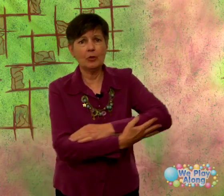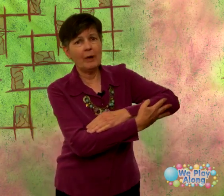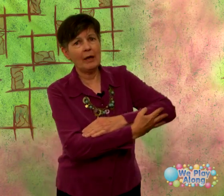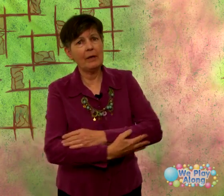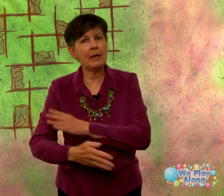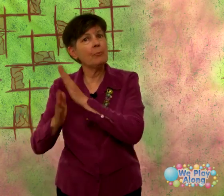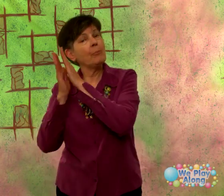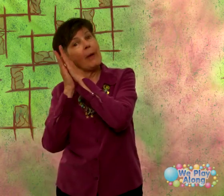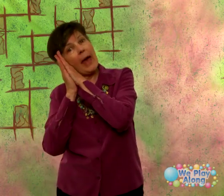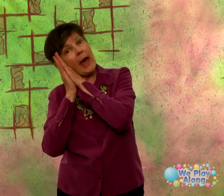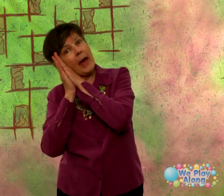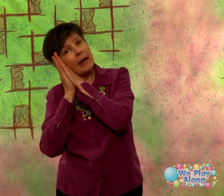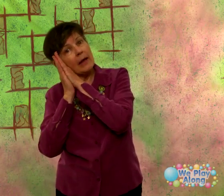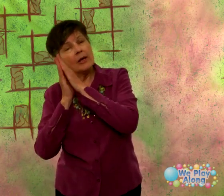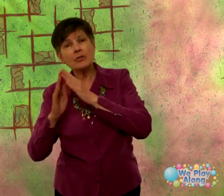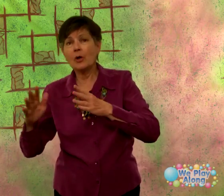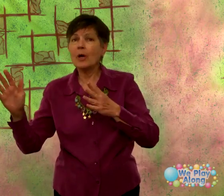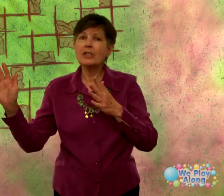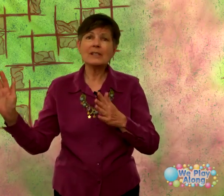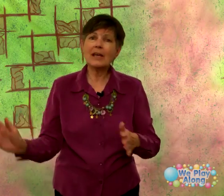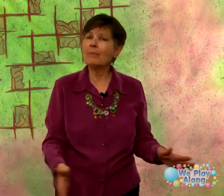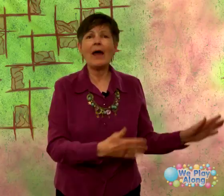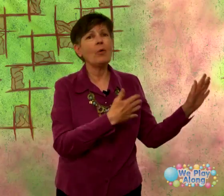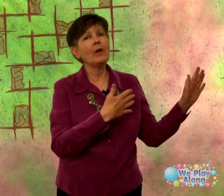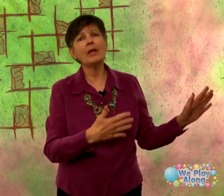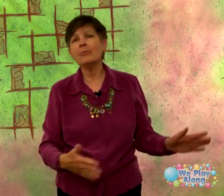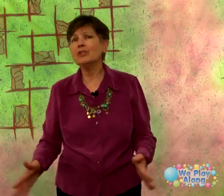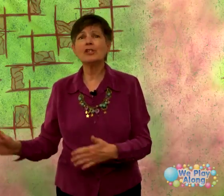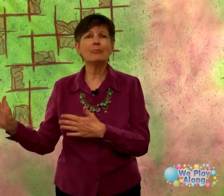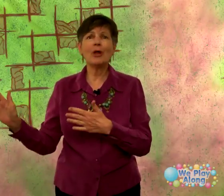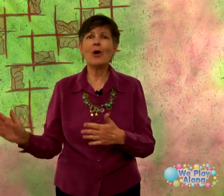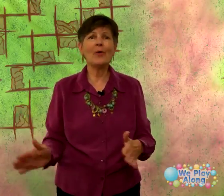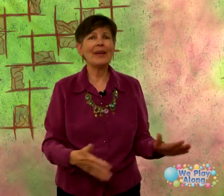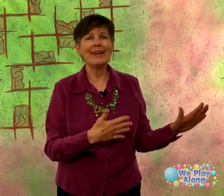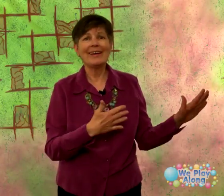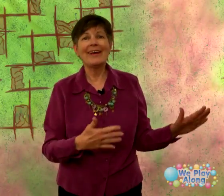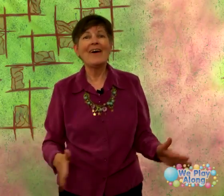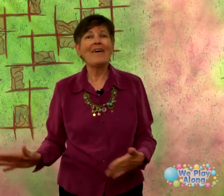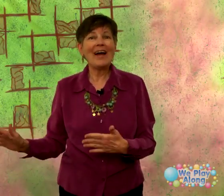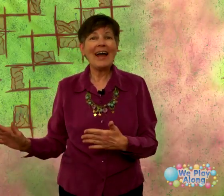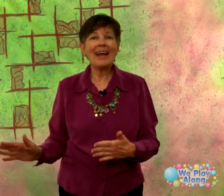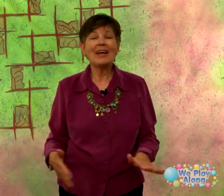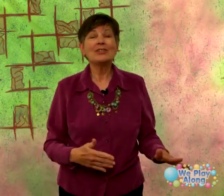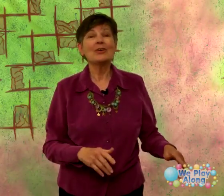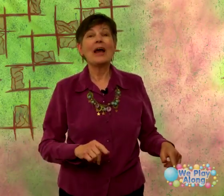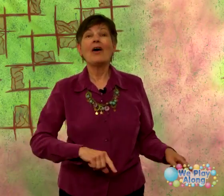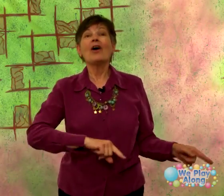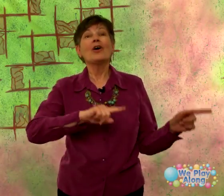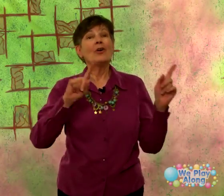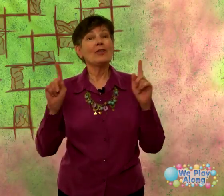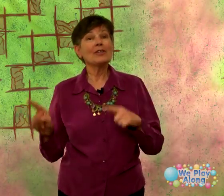do baby in bed so just keep that wind just blowing alright so now go to the